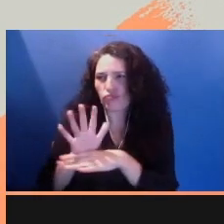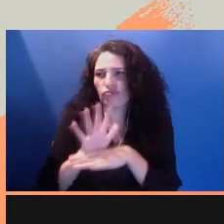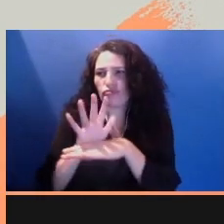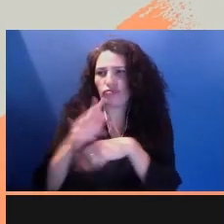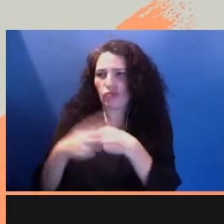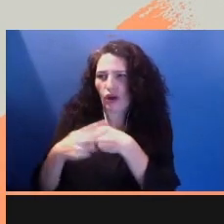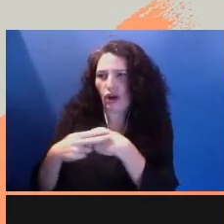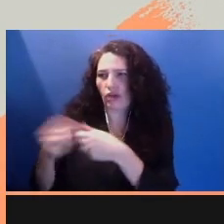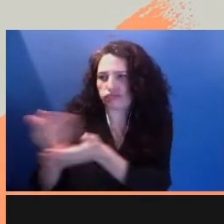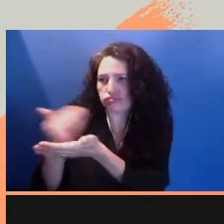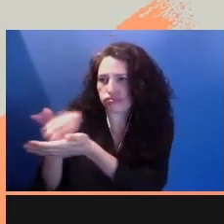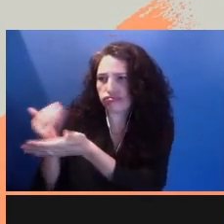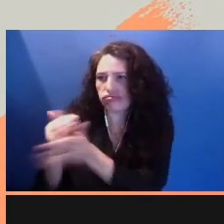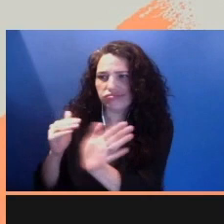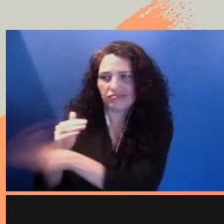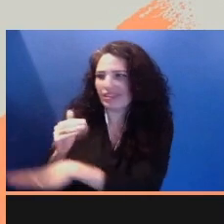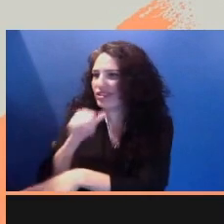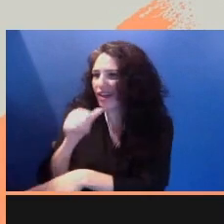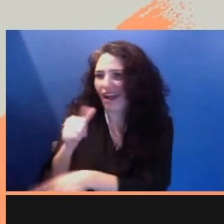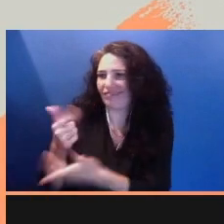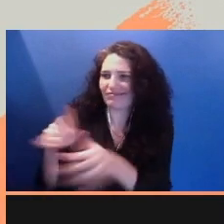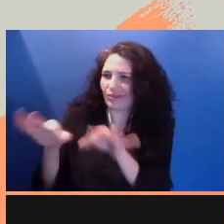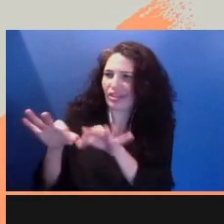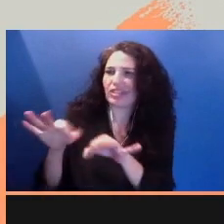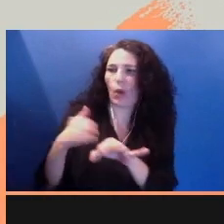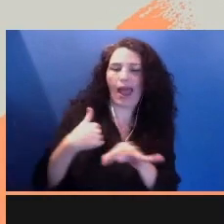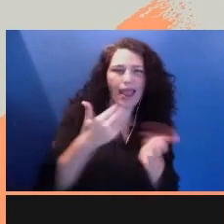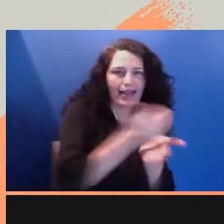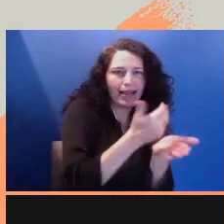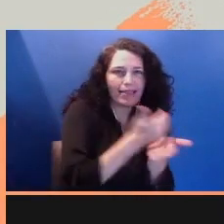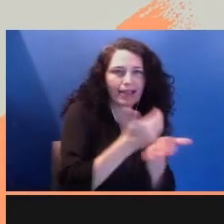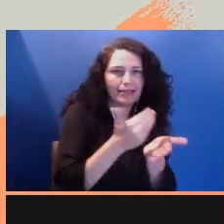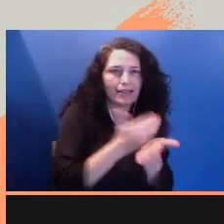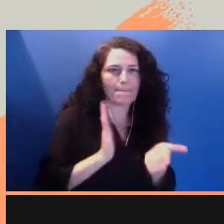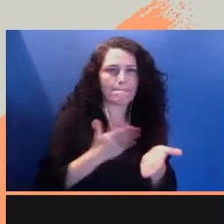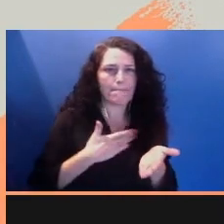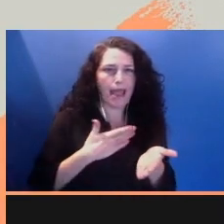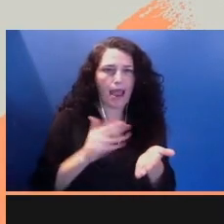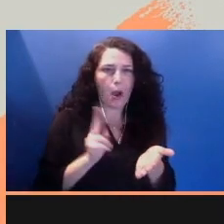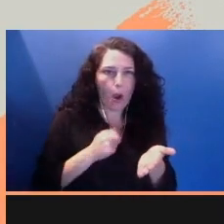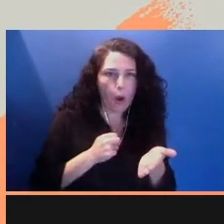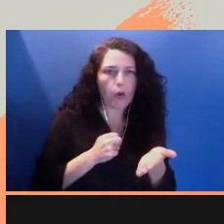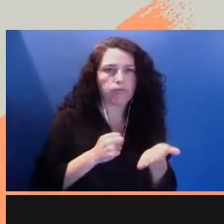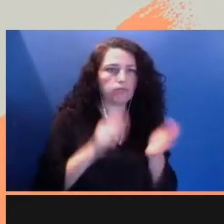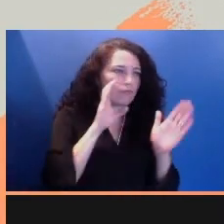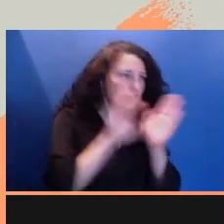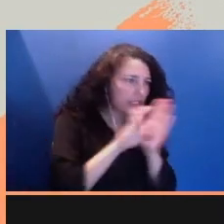So I created my own archival photo albums, and I filmed dramatic scenes with actors.